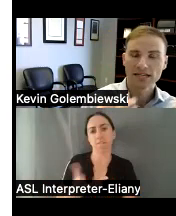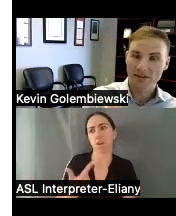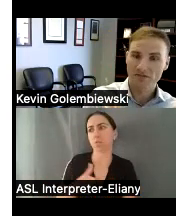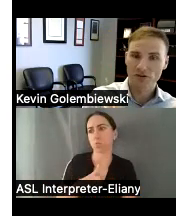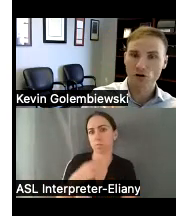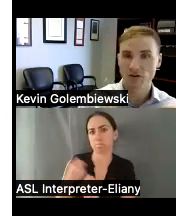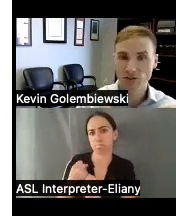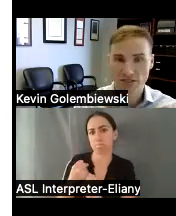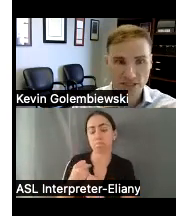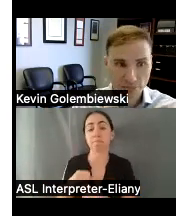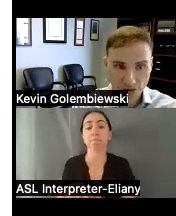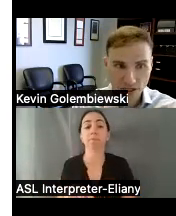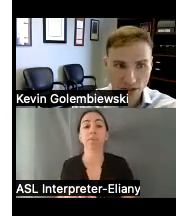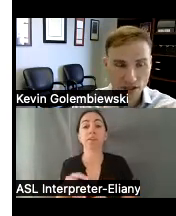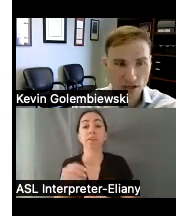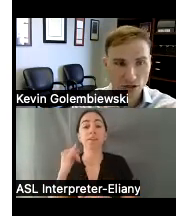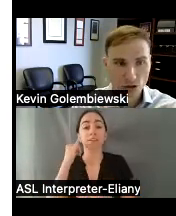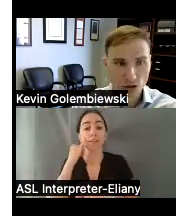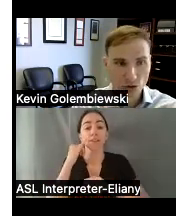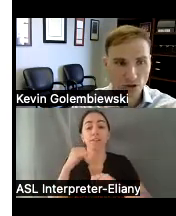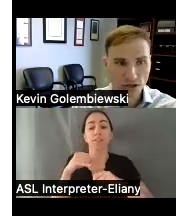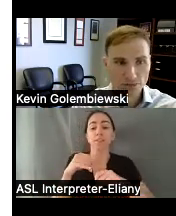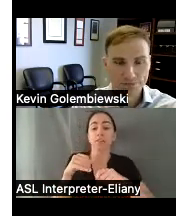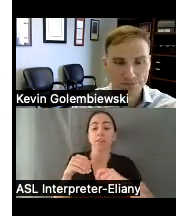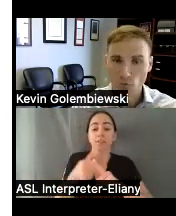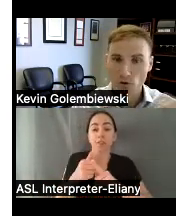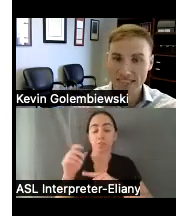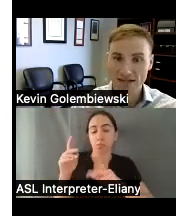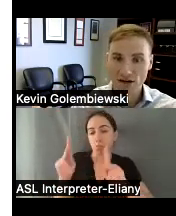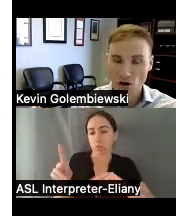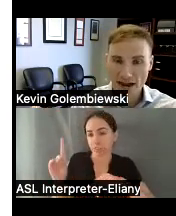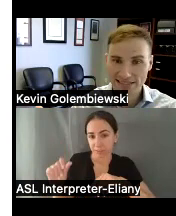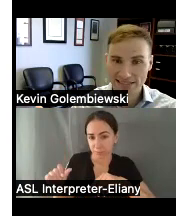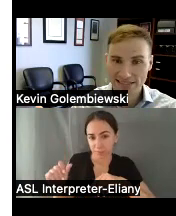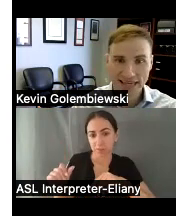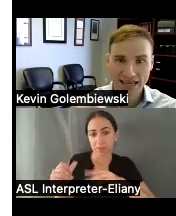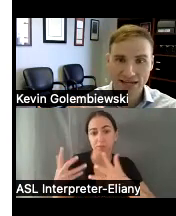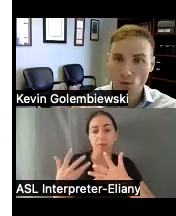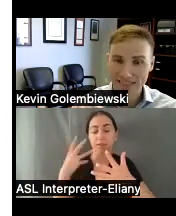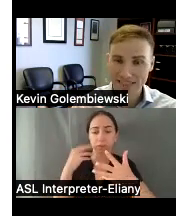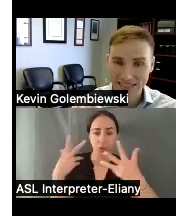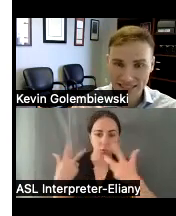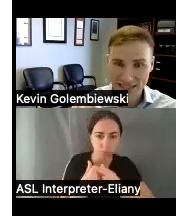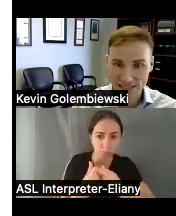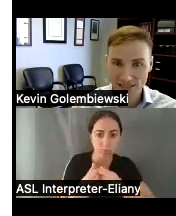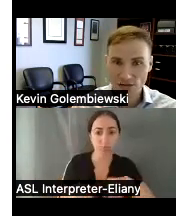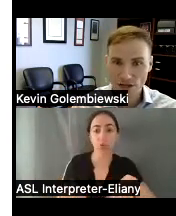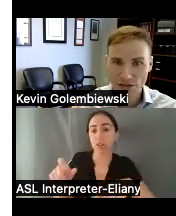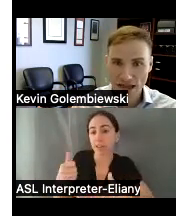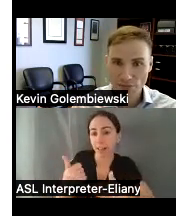if you're a person with disability who was in a car accident and wants assistance with that